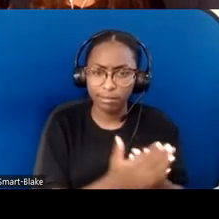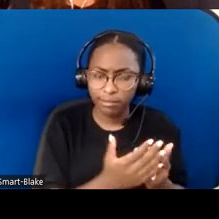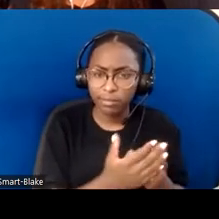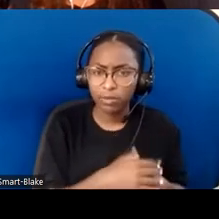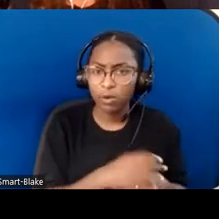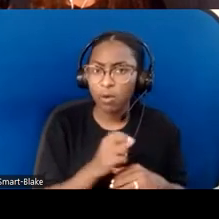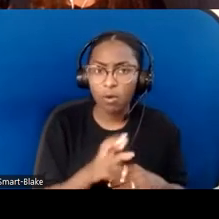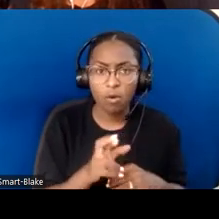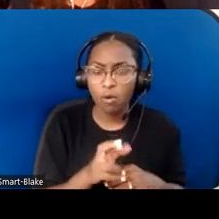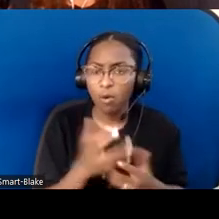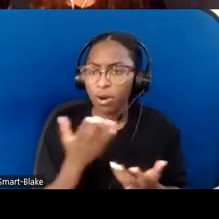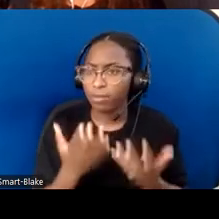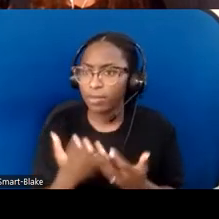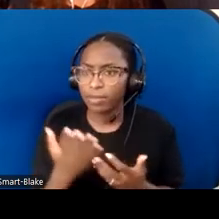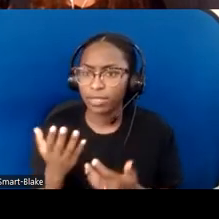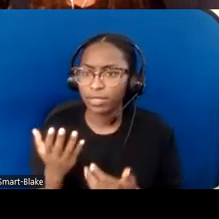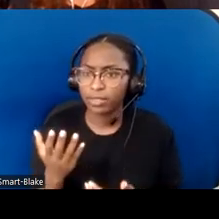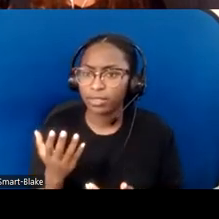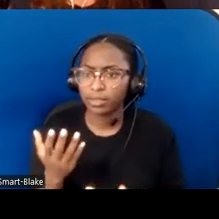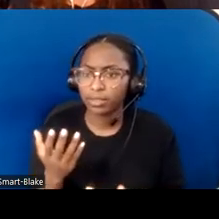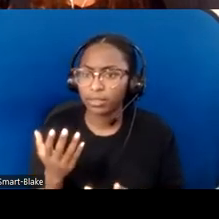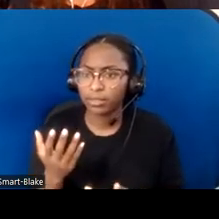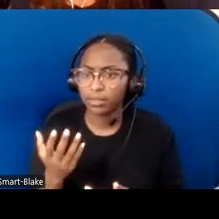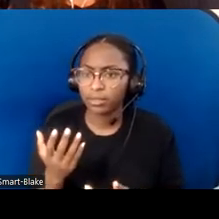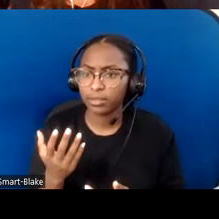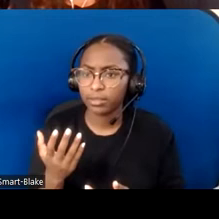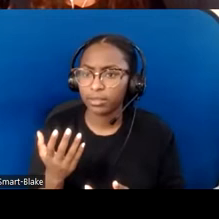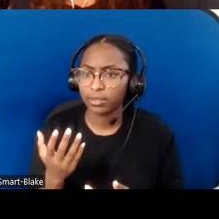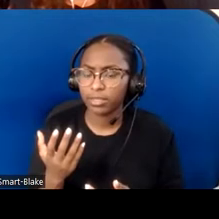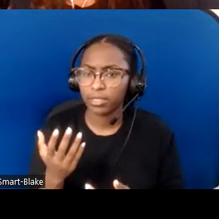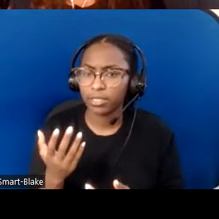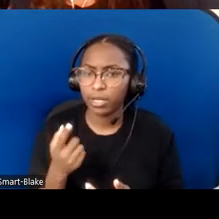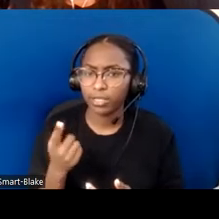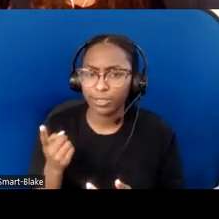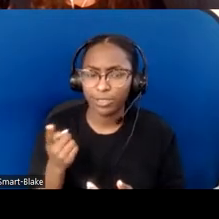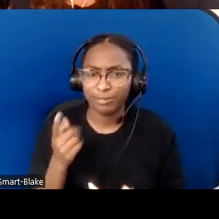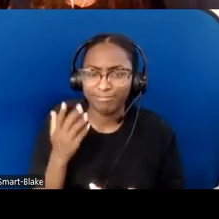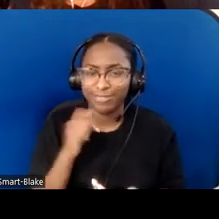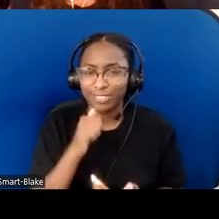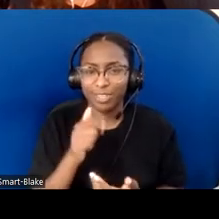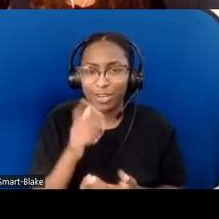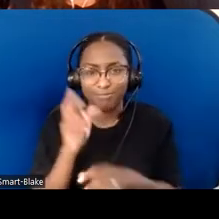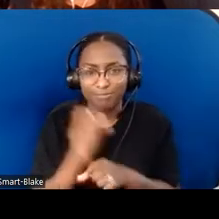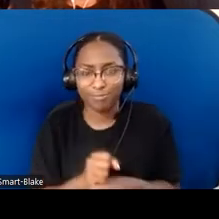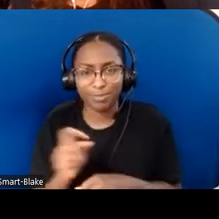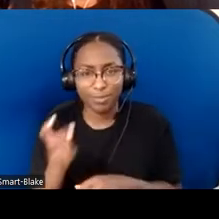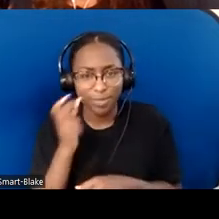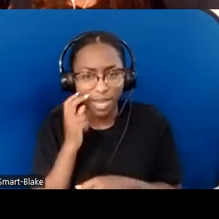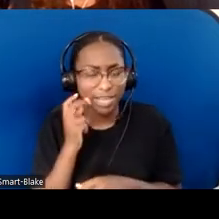they're saying, "Oh, and the toilet paper's right there." [chuckles] "Well, you didn't shut the door after you helped me…" That "Can You Believe It?" is for those of us